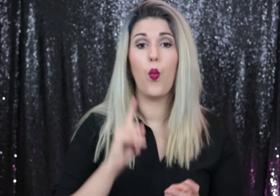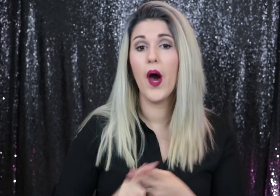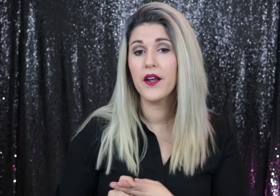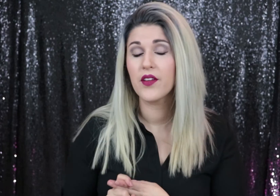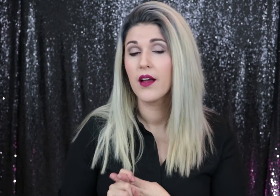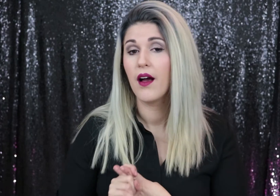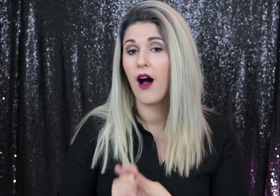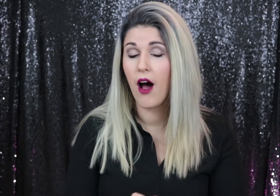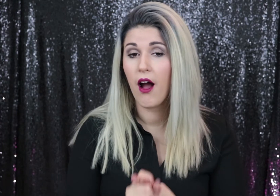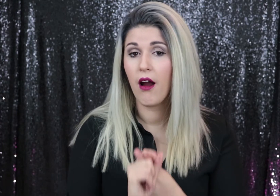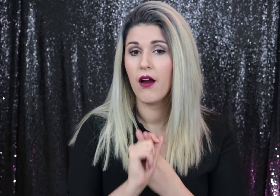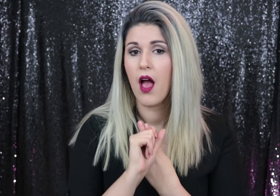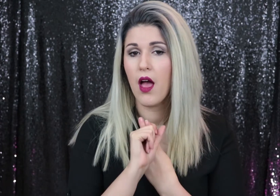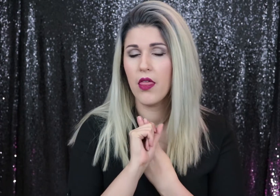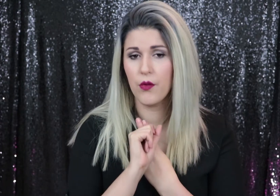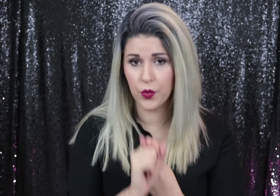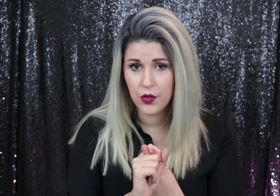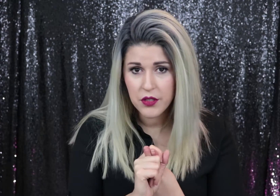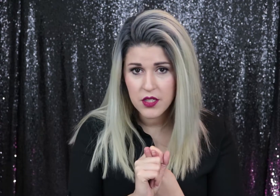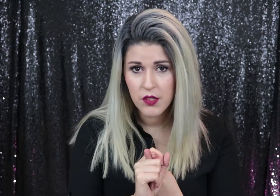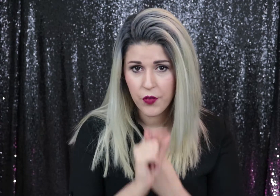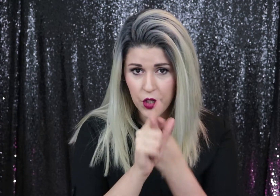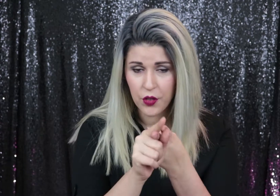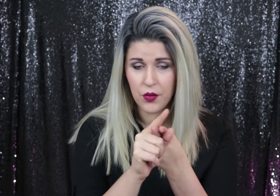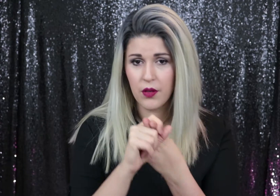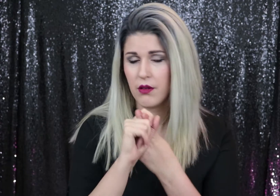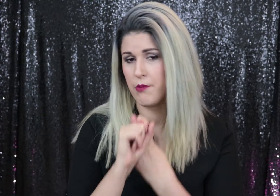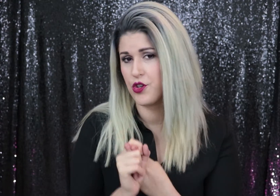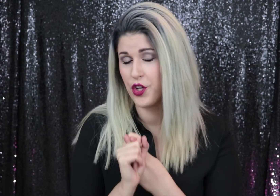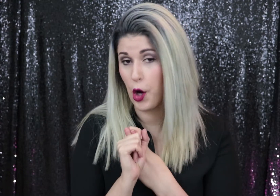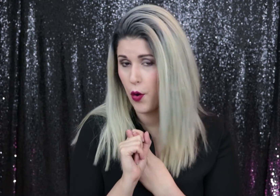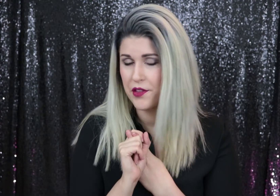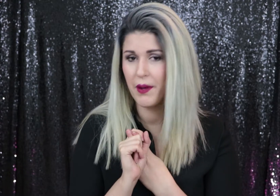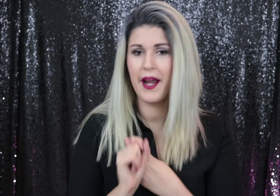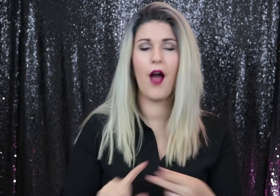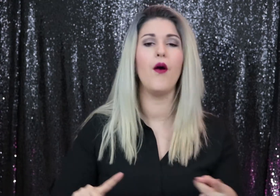What are the rules for you? I'm sure you can quote them by now.